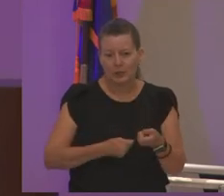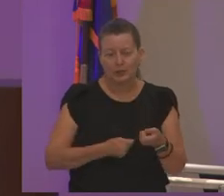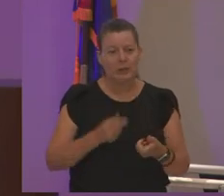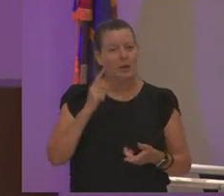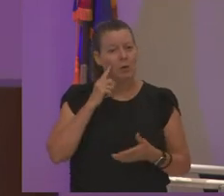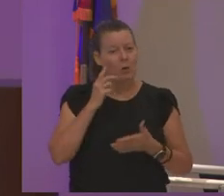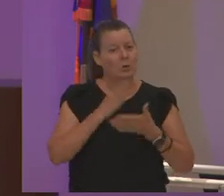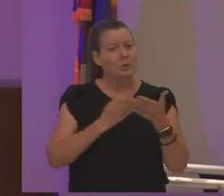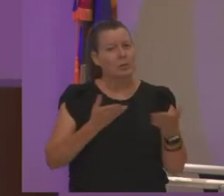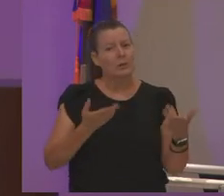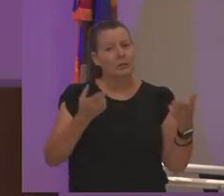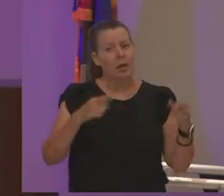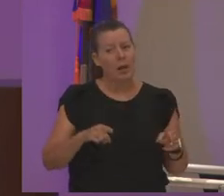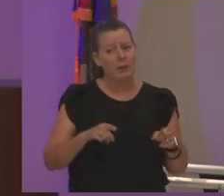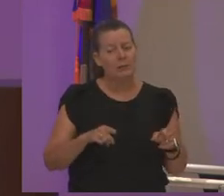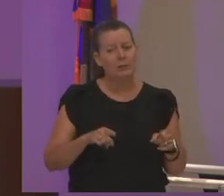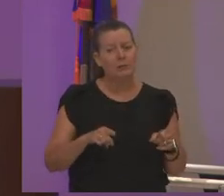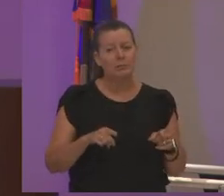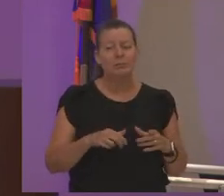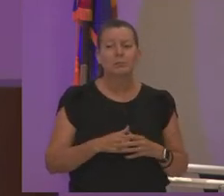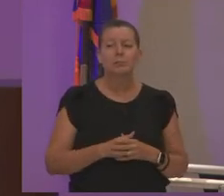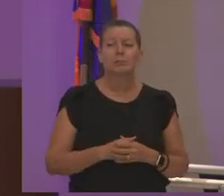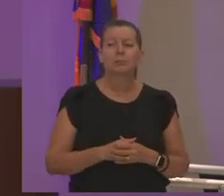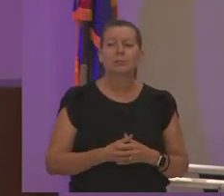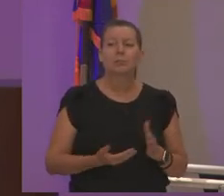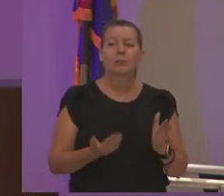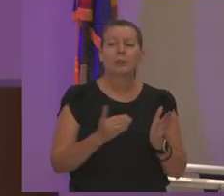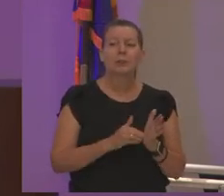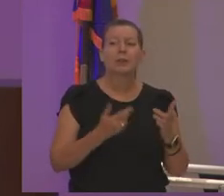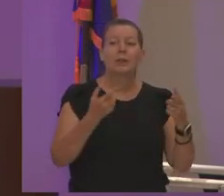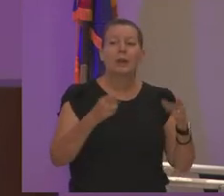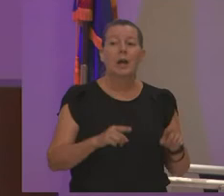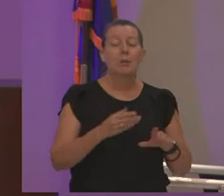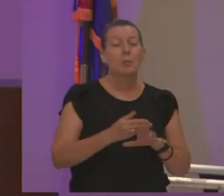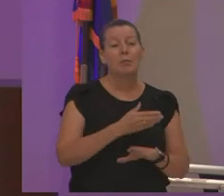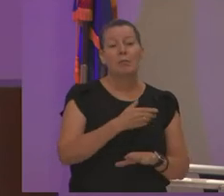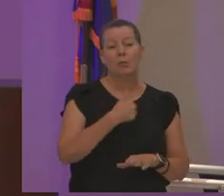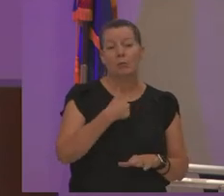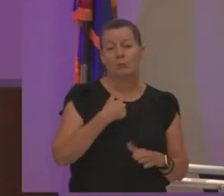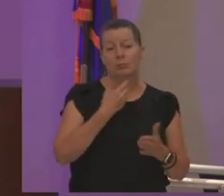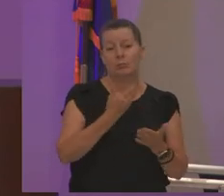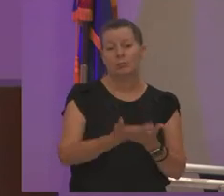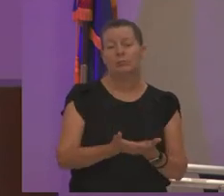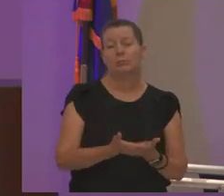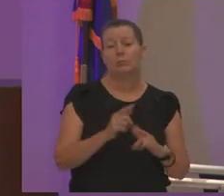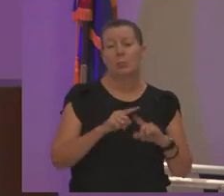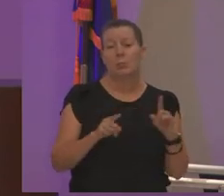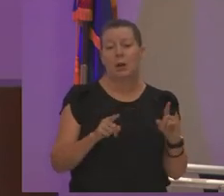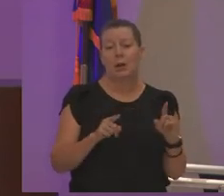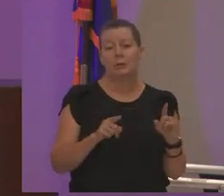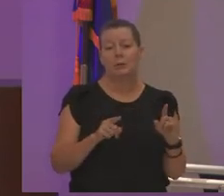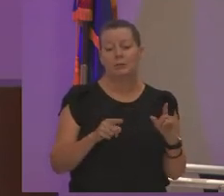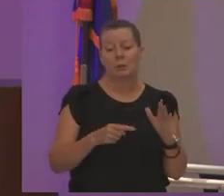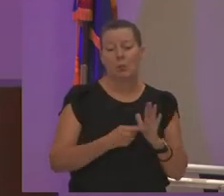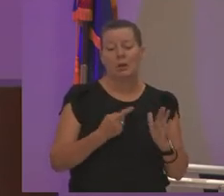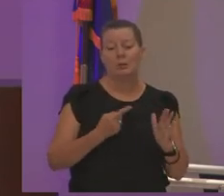happened um again it happened before i got here but once you're in the seat it's time to deal